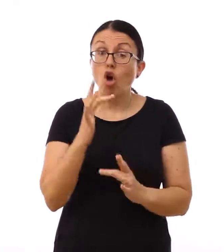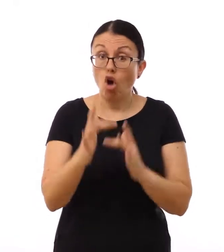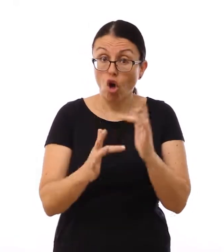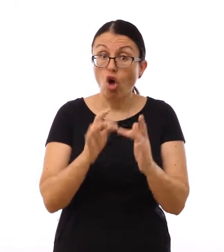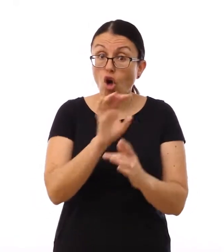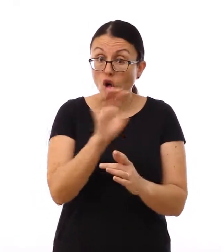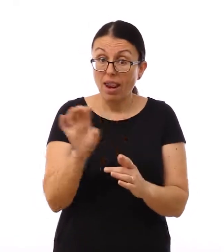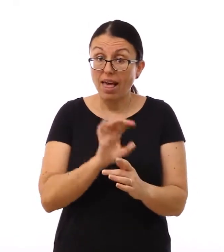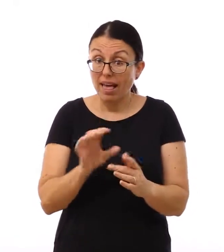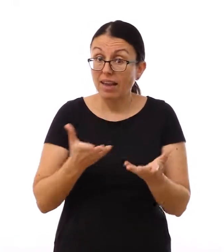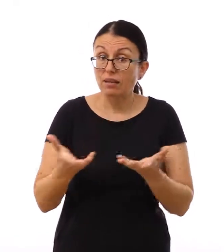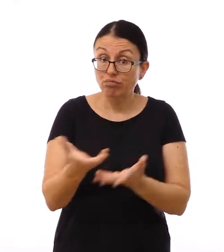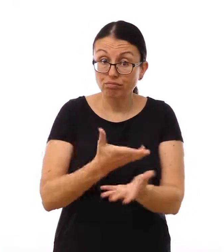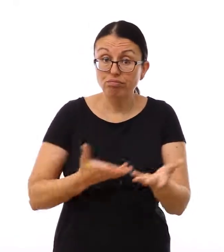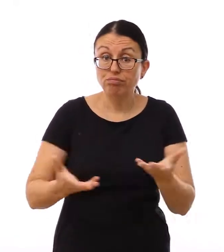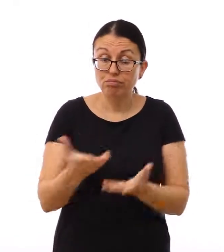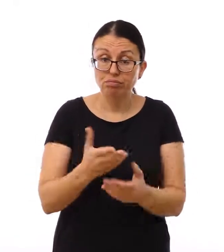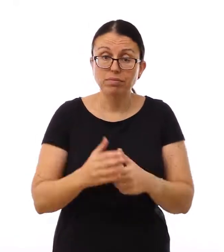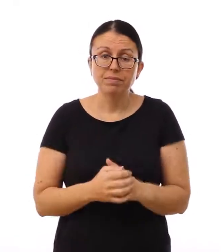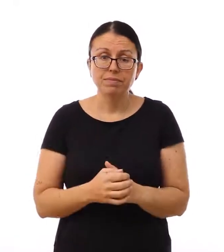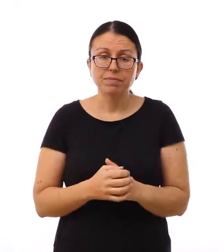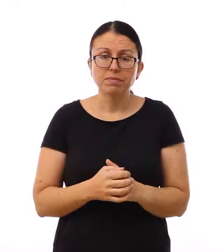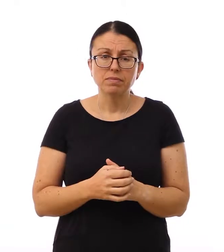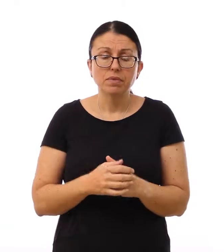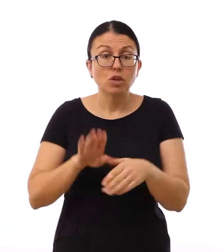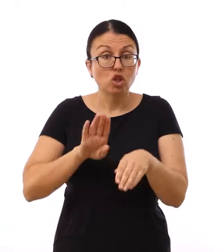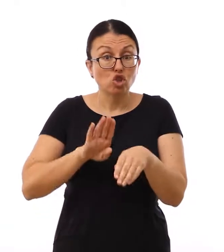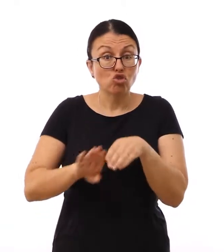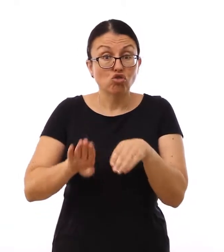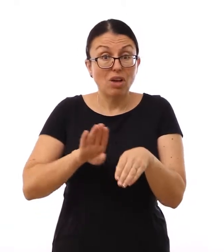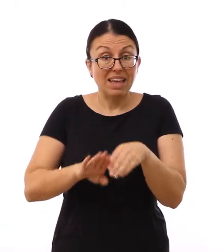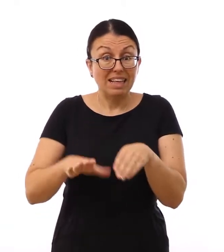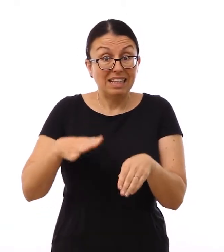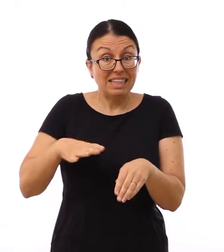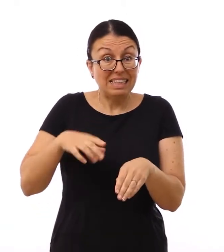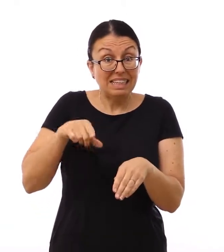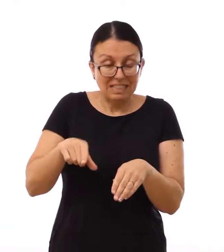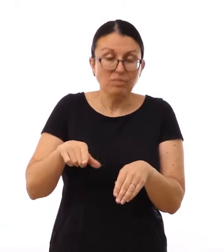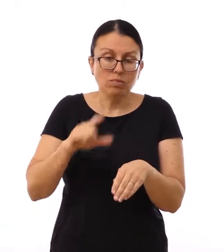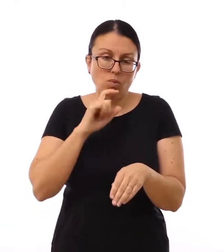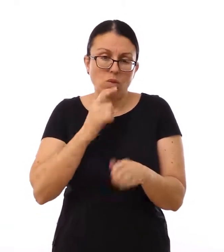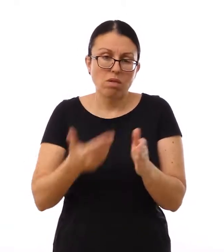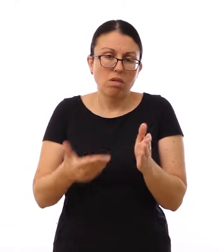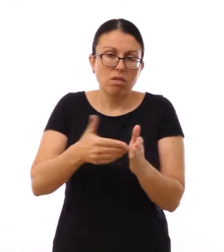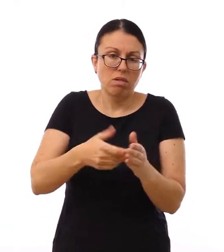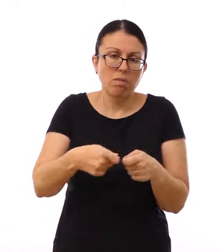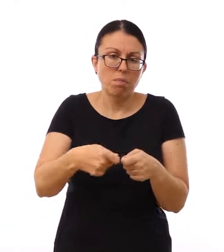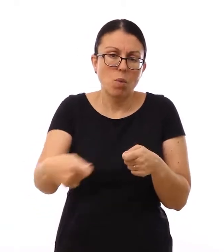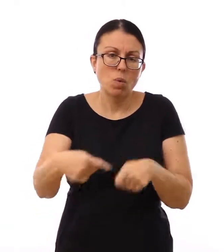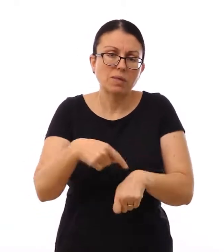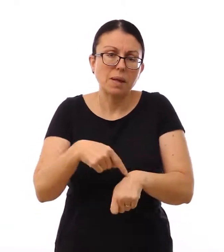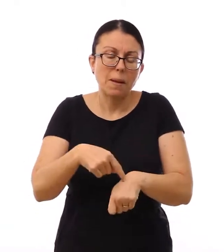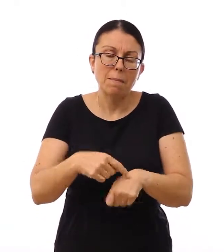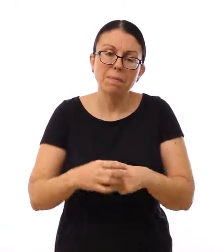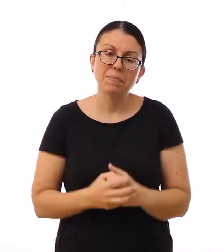These will be online. More time may be needed for training.